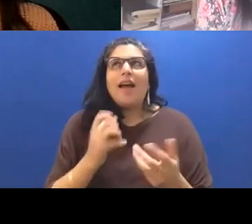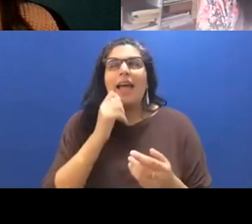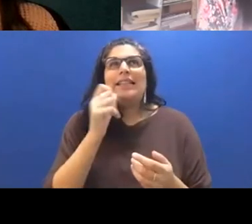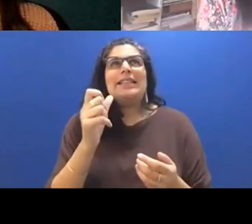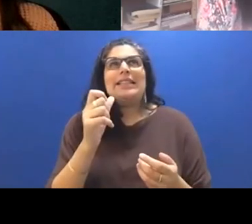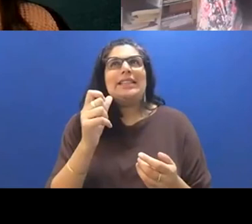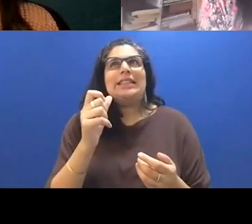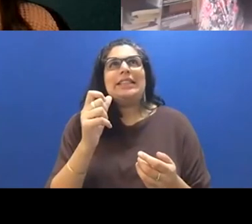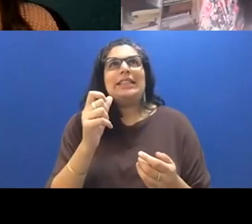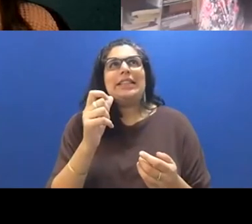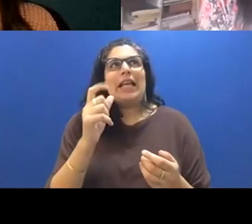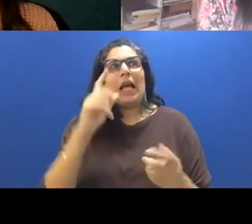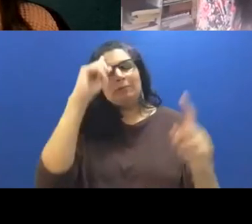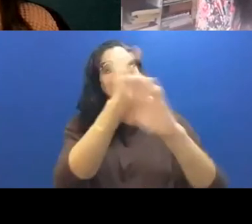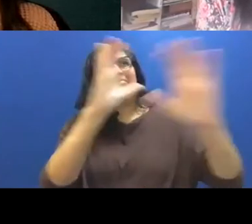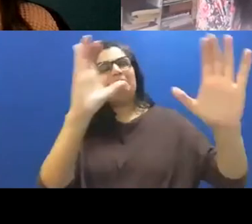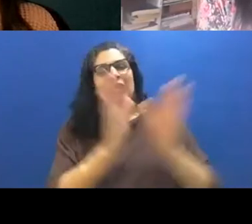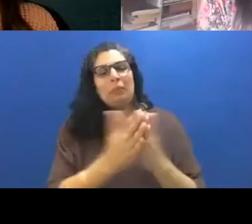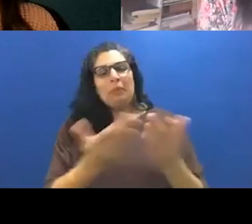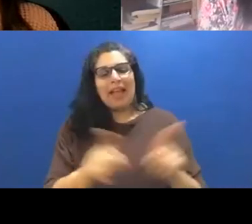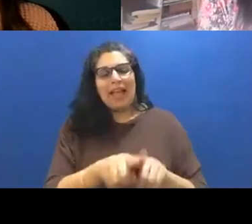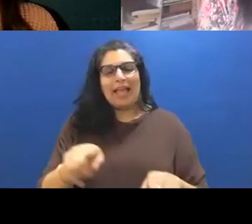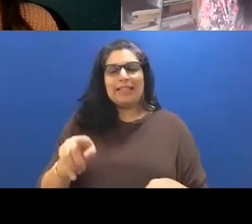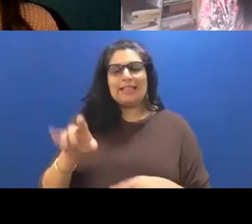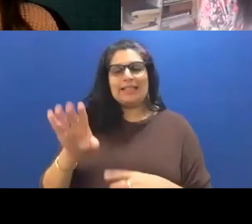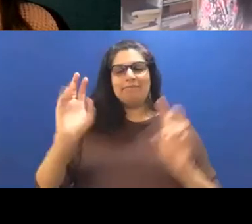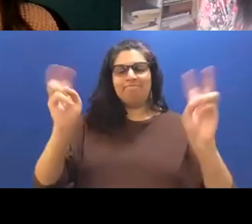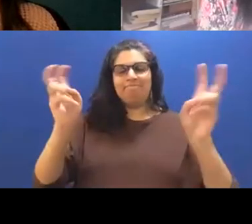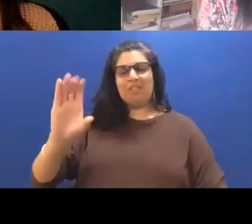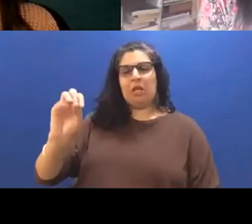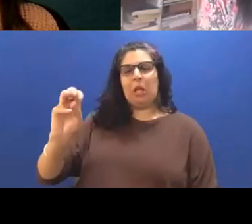originally until someone said it and then I thought that yeah, of course, it's a coming